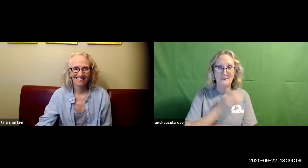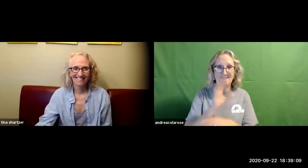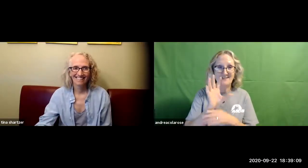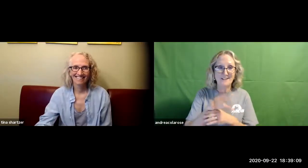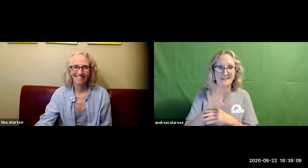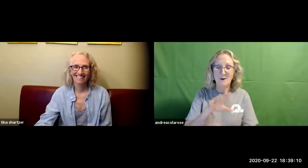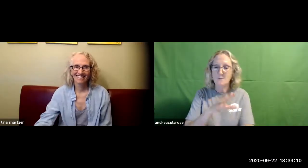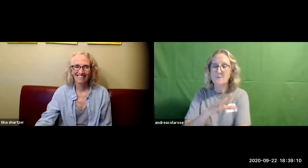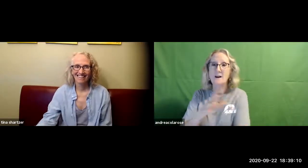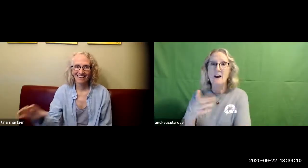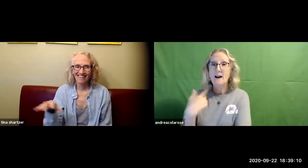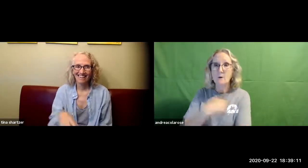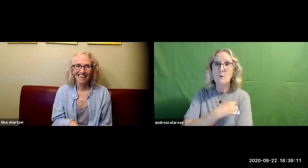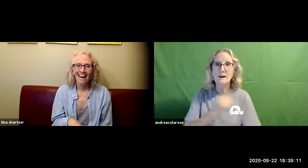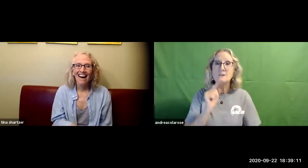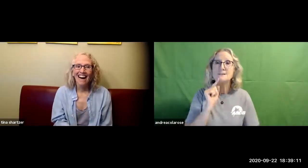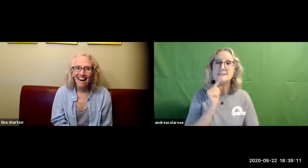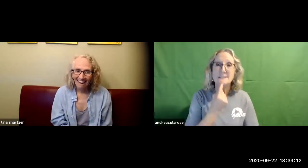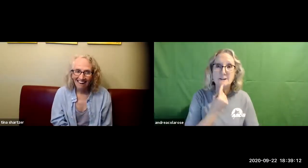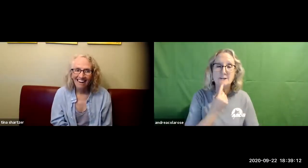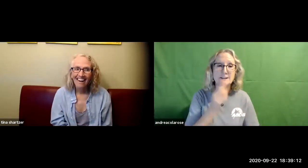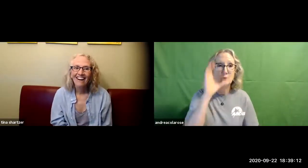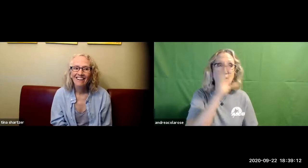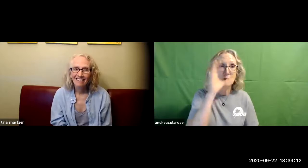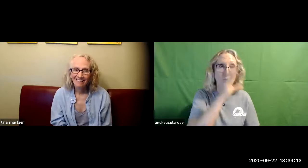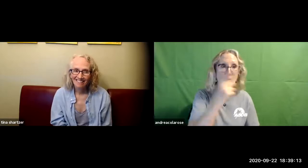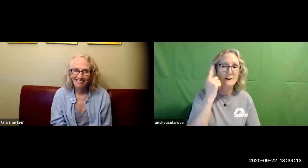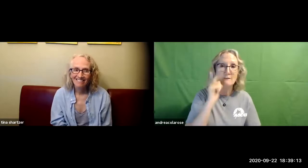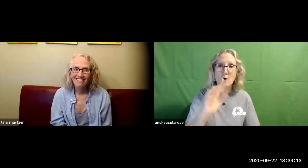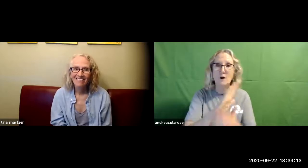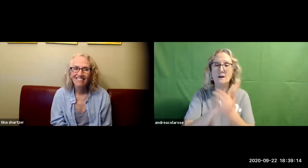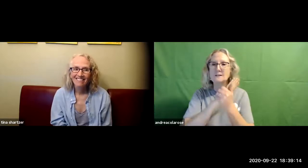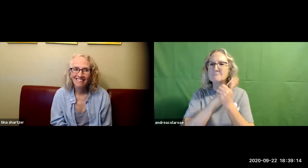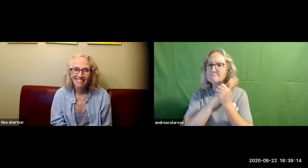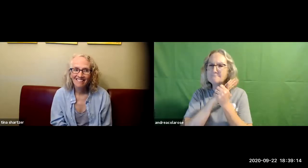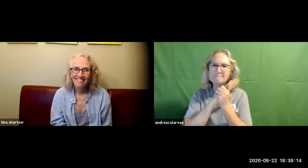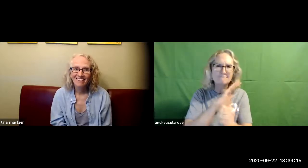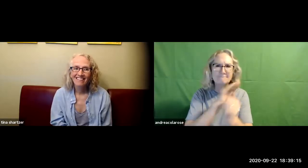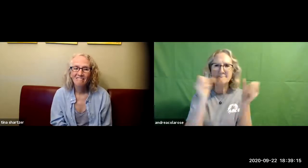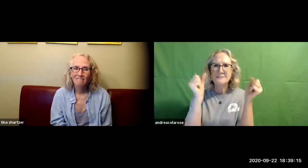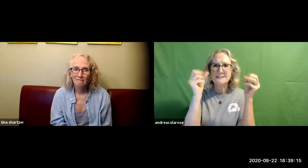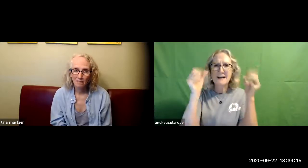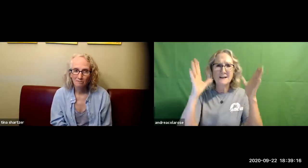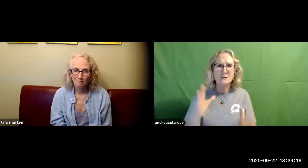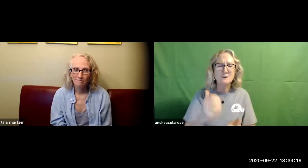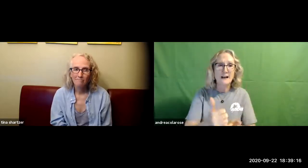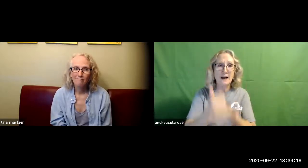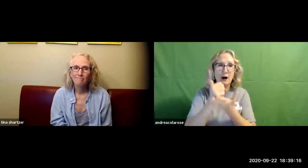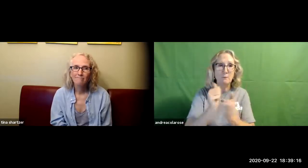thank you for watching our video